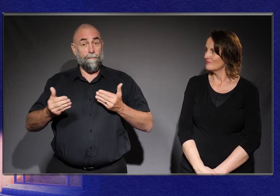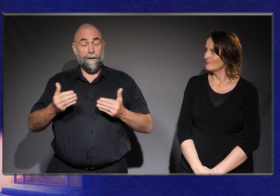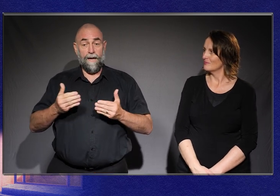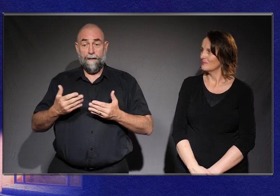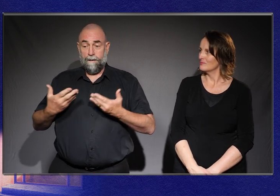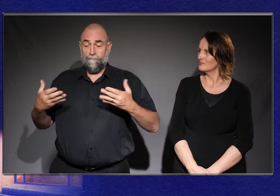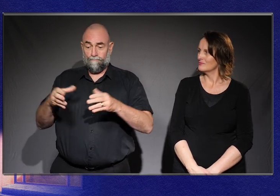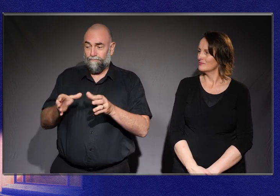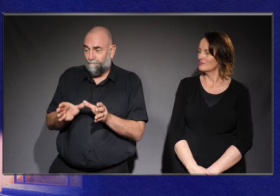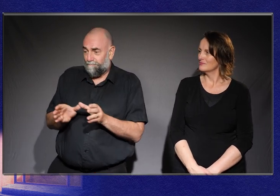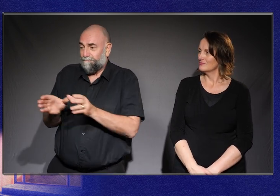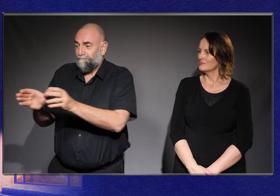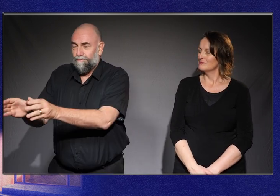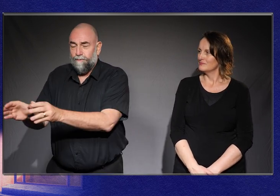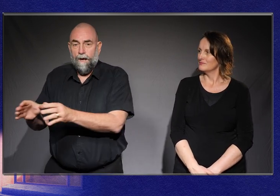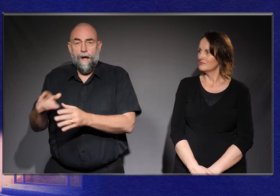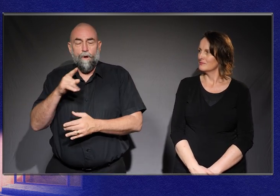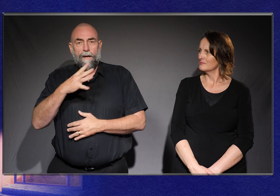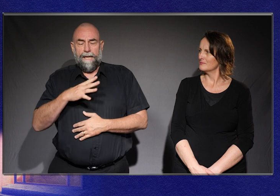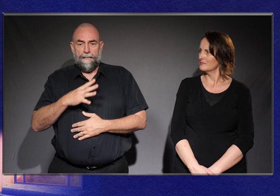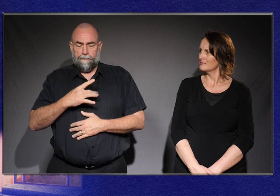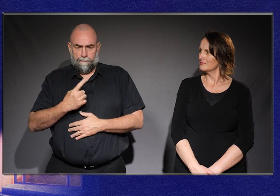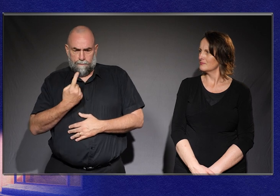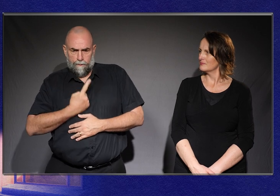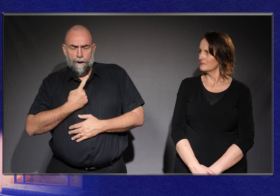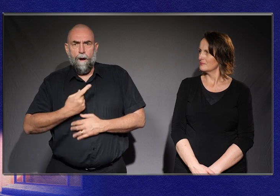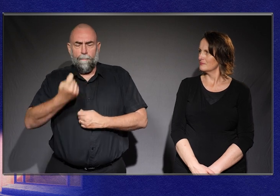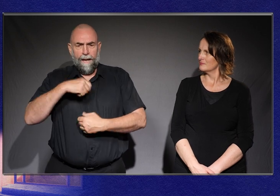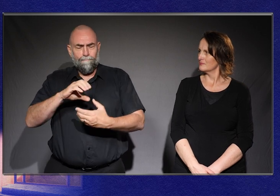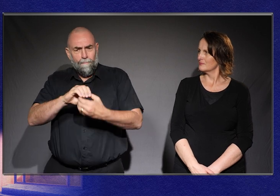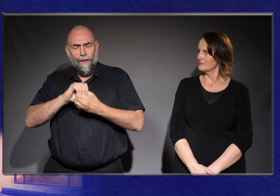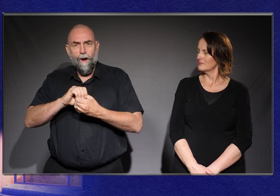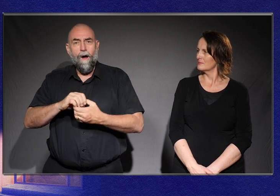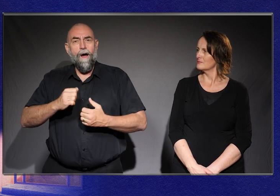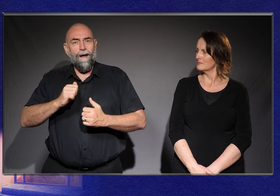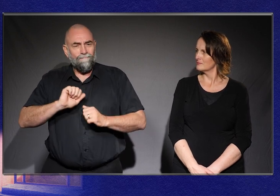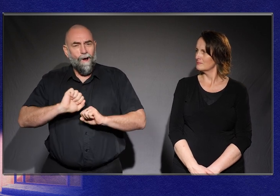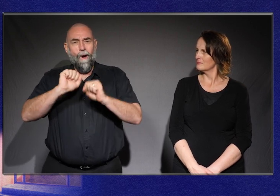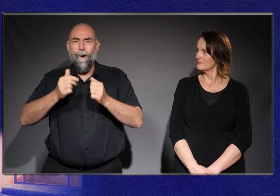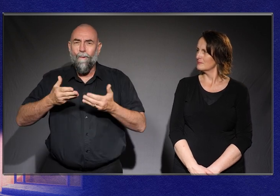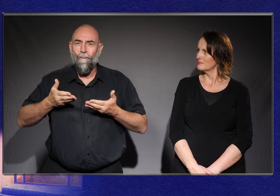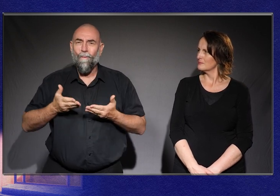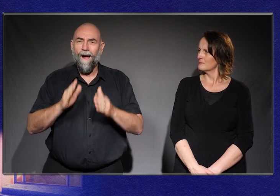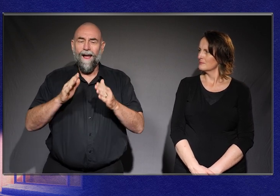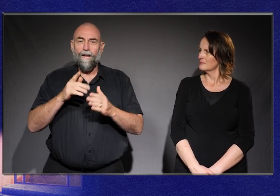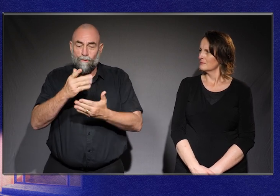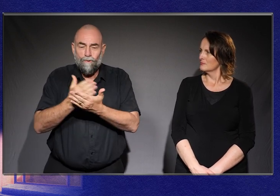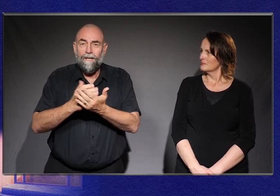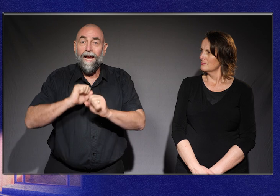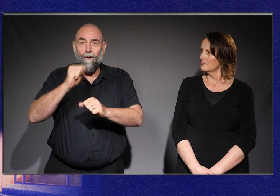It’s finding belonging on your own terms. In your own way through sharing your experience.